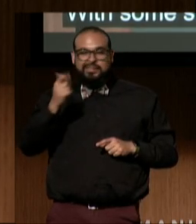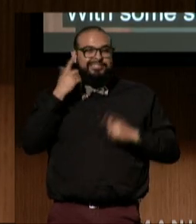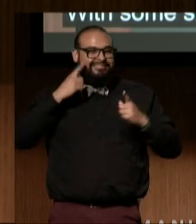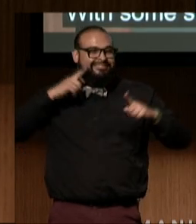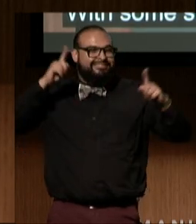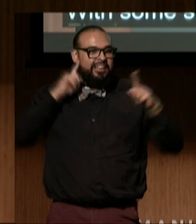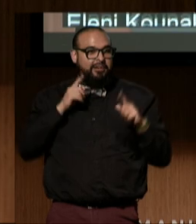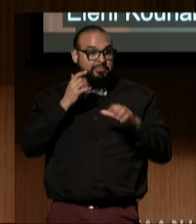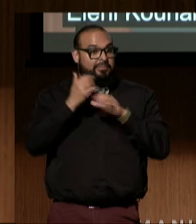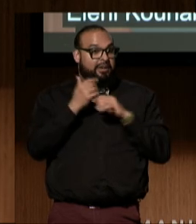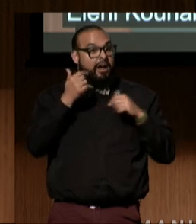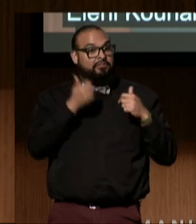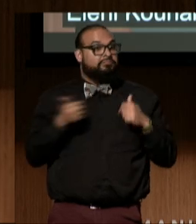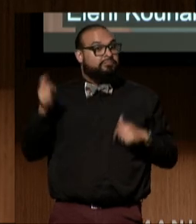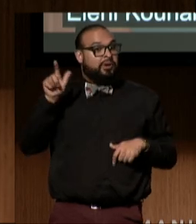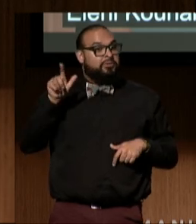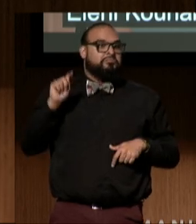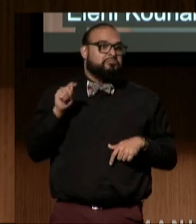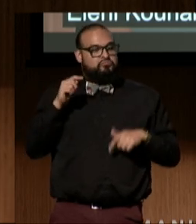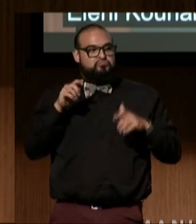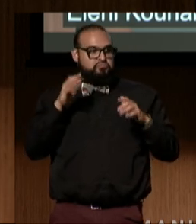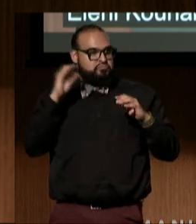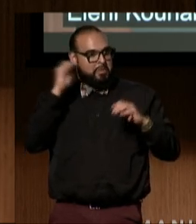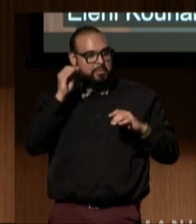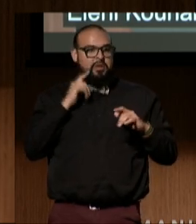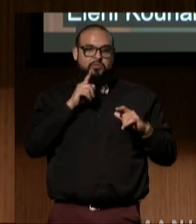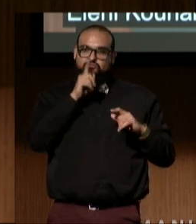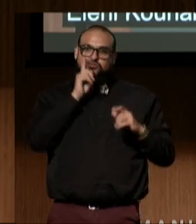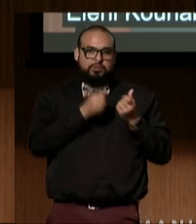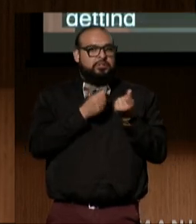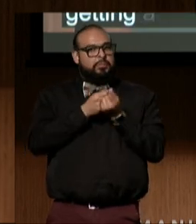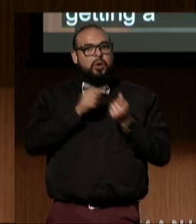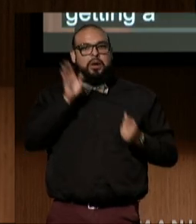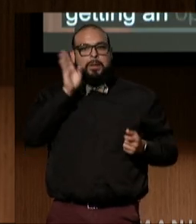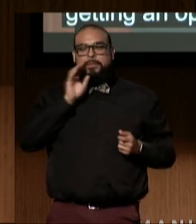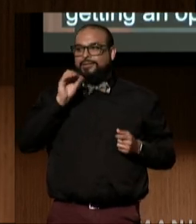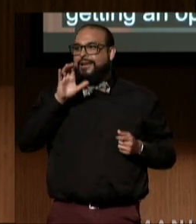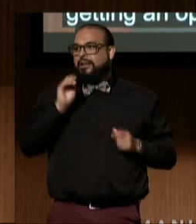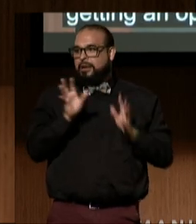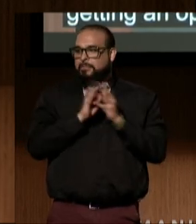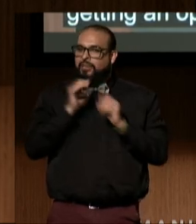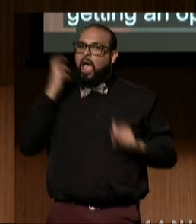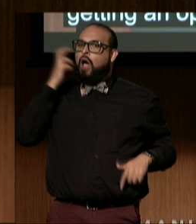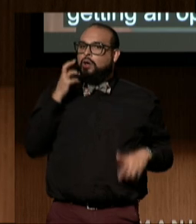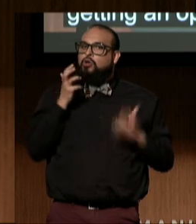opinion that remote access to Brown Act meetings is a reasonable accommodation under federal law.